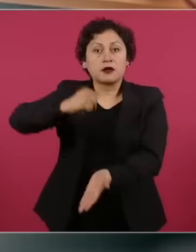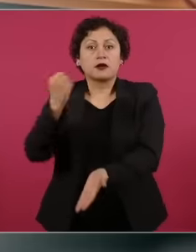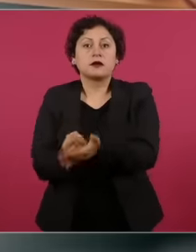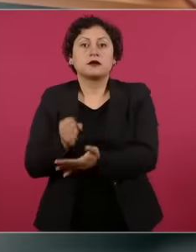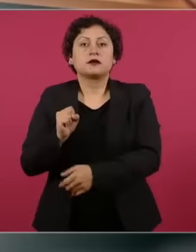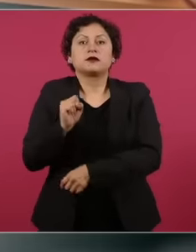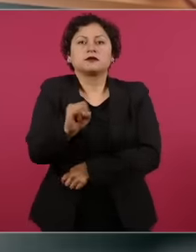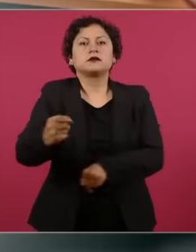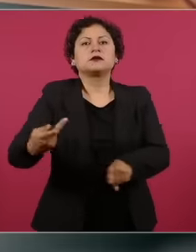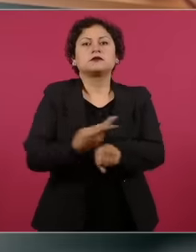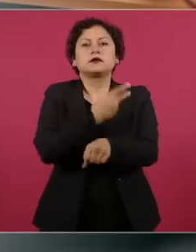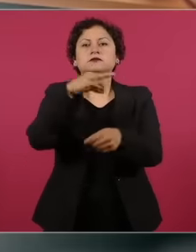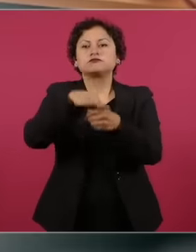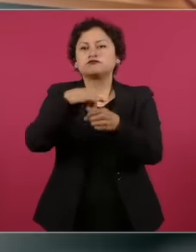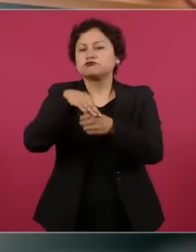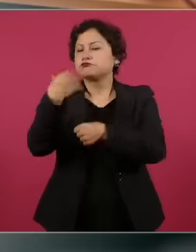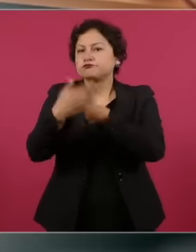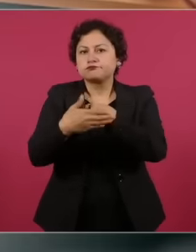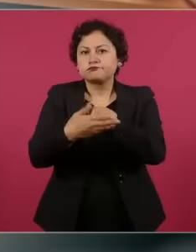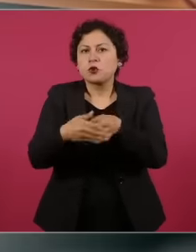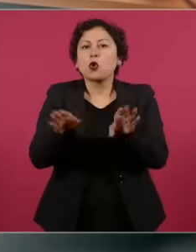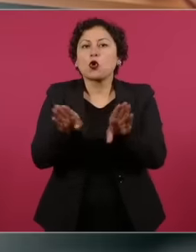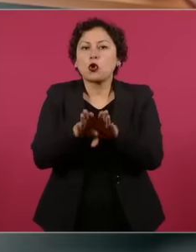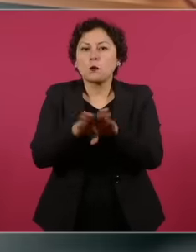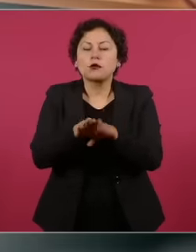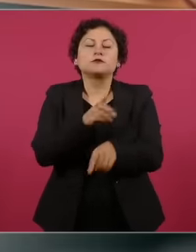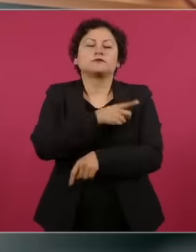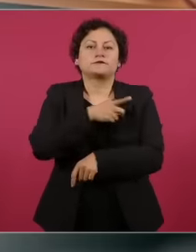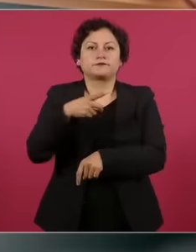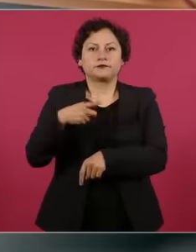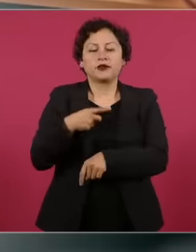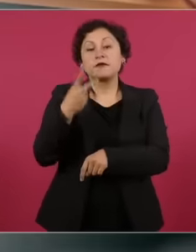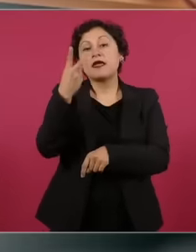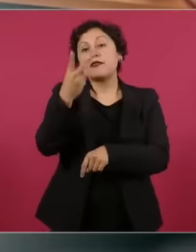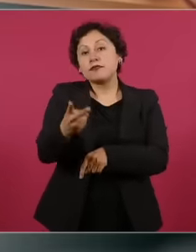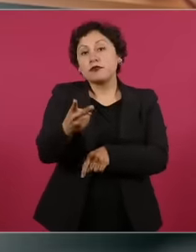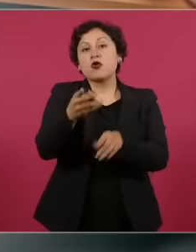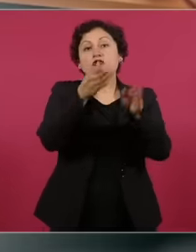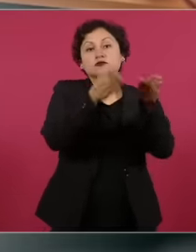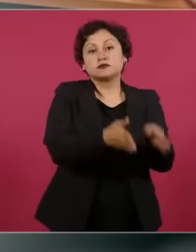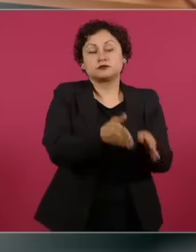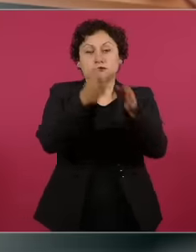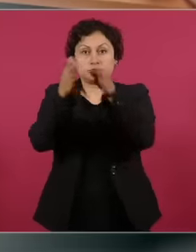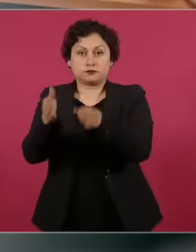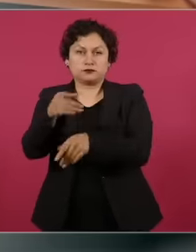judiciary will be in two stages. It has been heard and you know that there have been a series of forums and